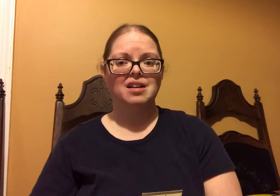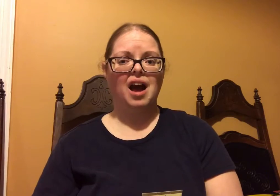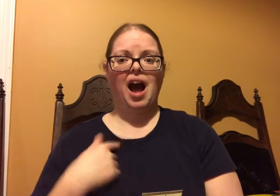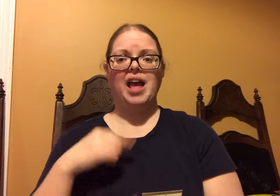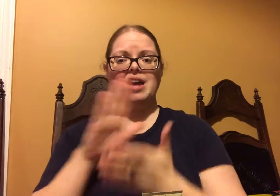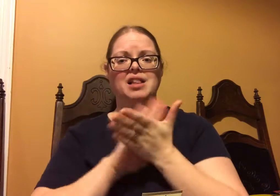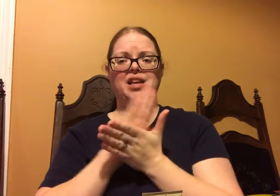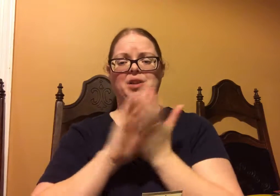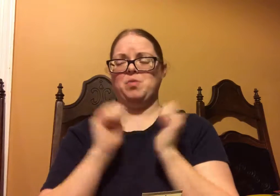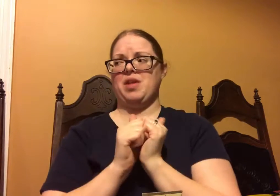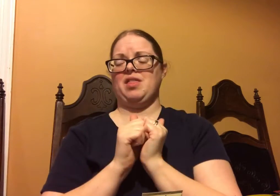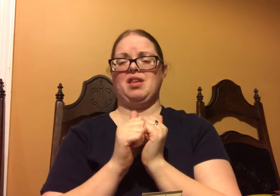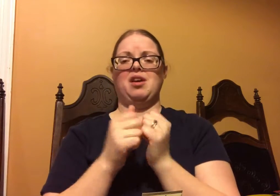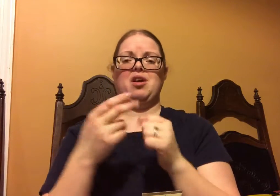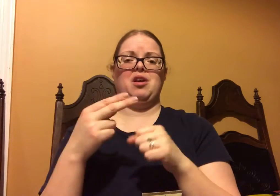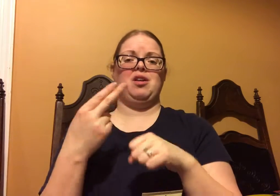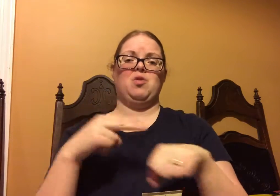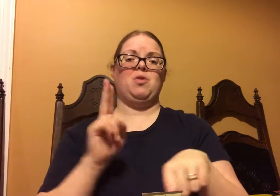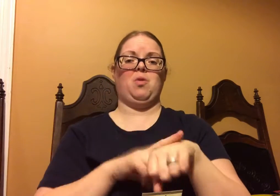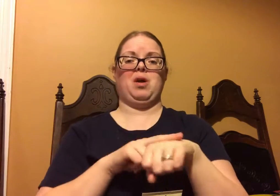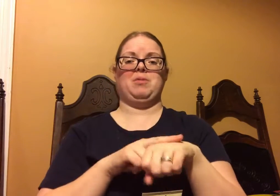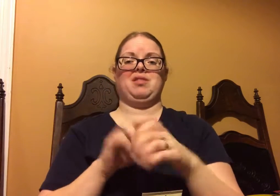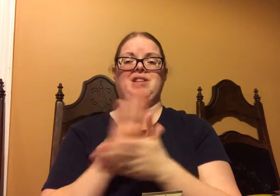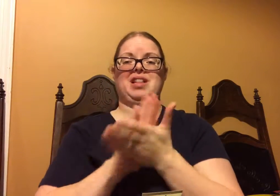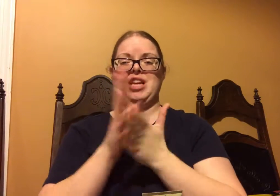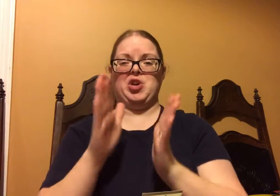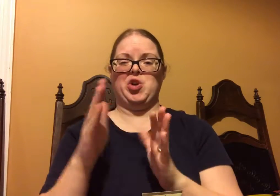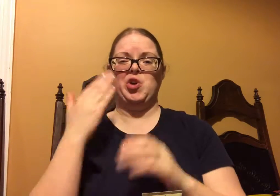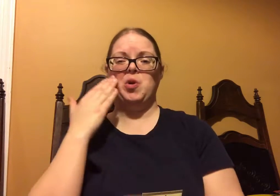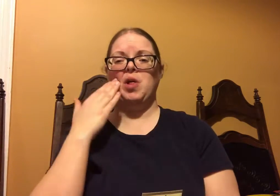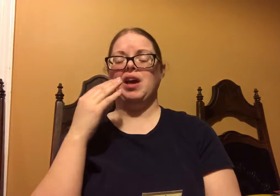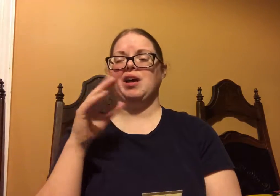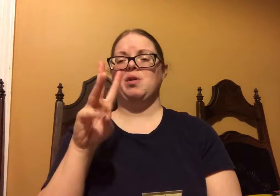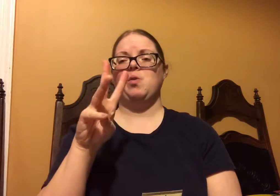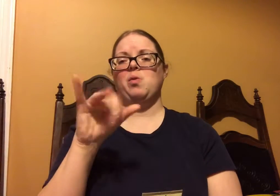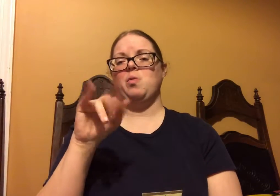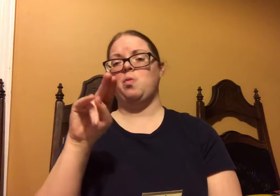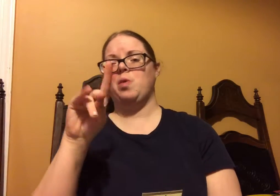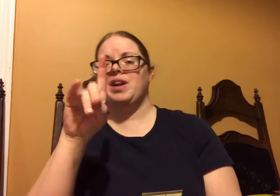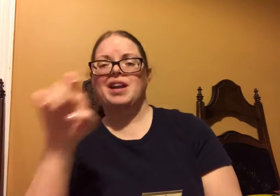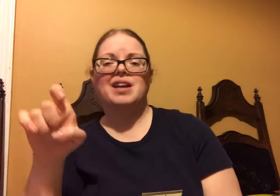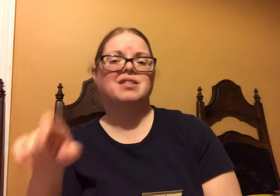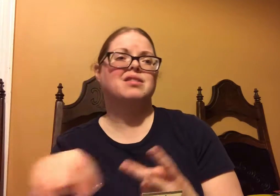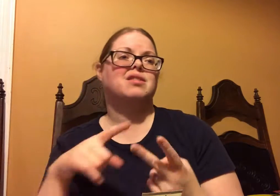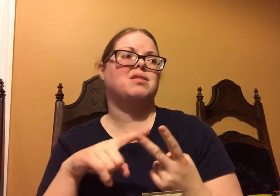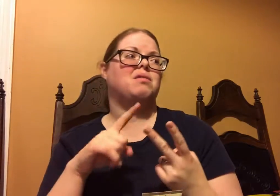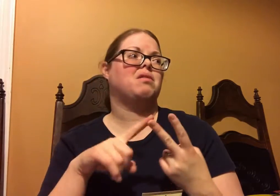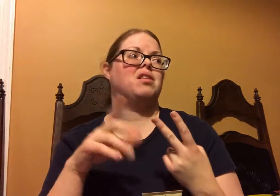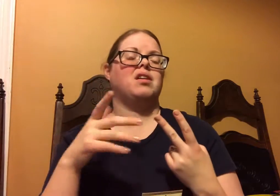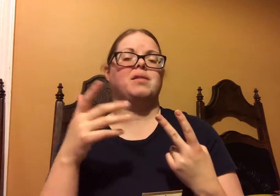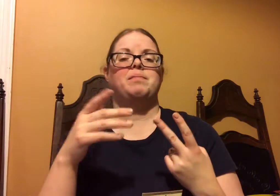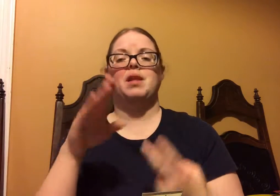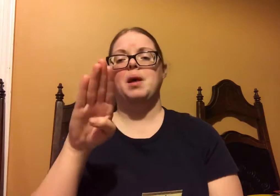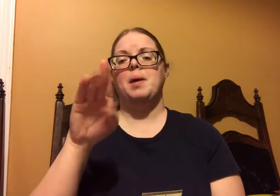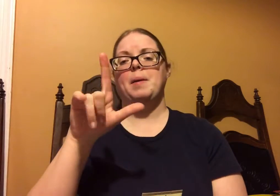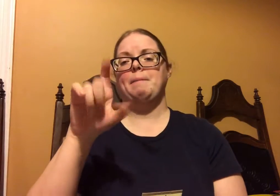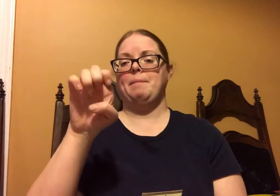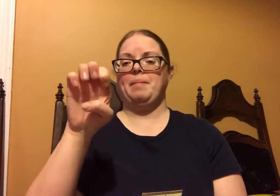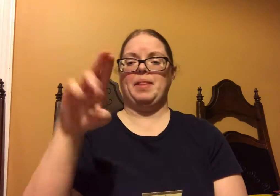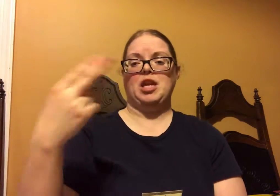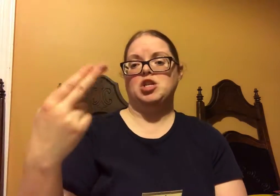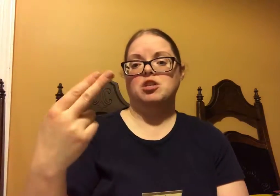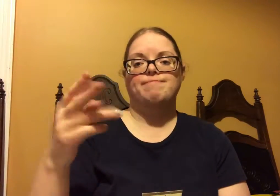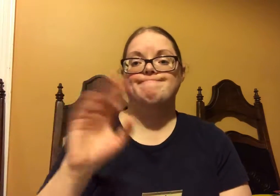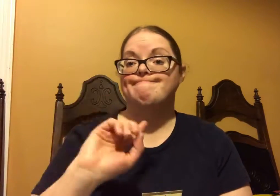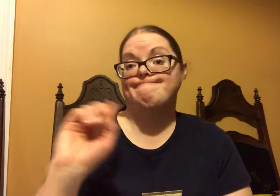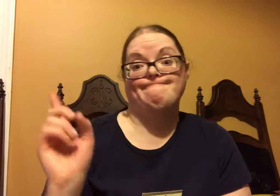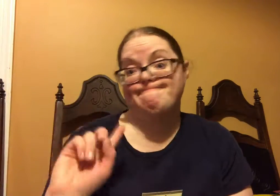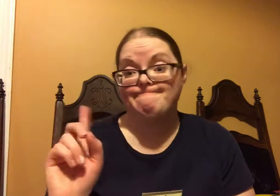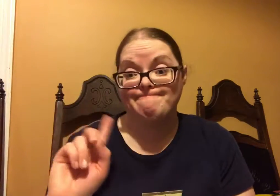I clean...do you think I clean with Windex or with bleach?